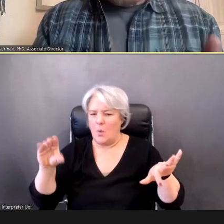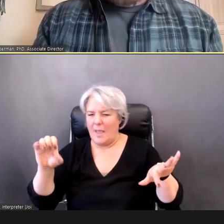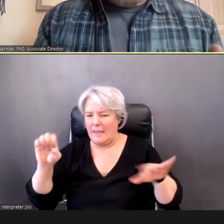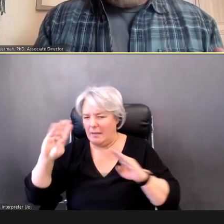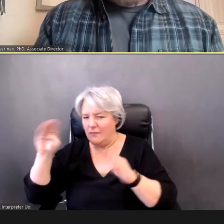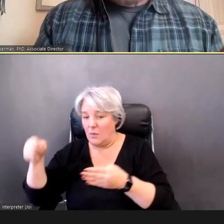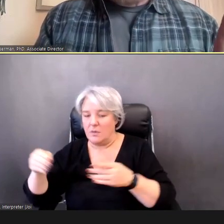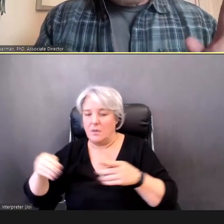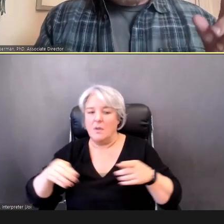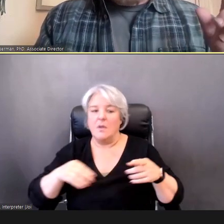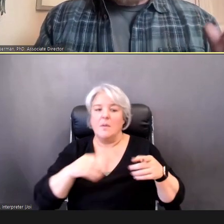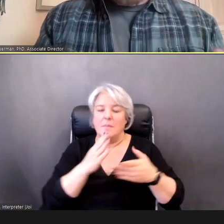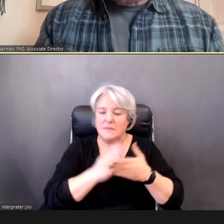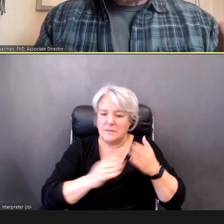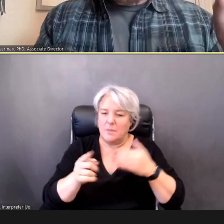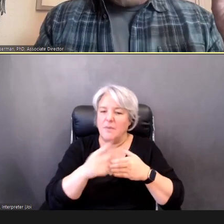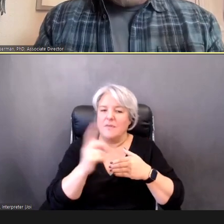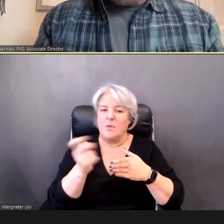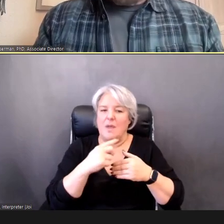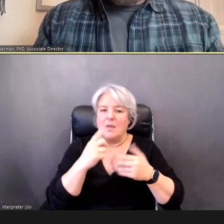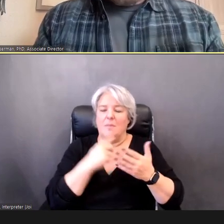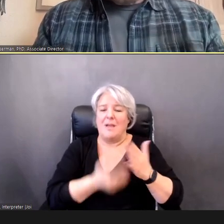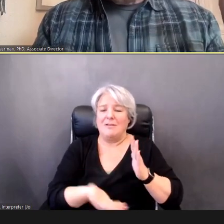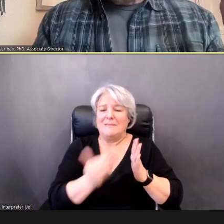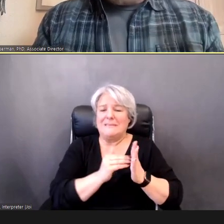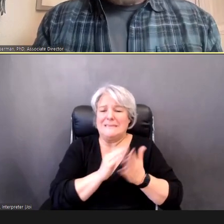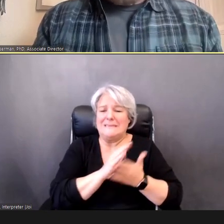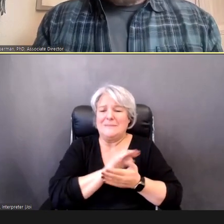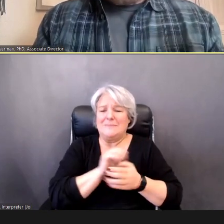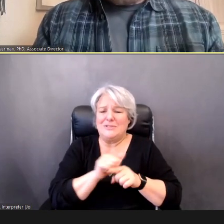how to document the results.